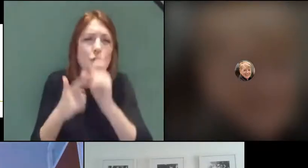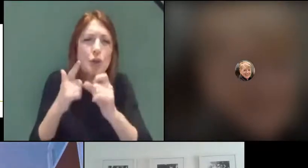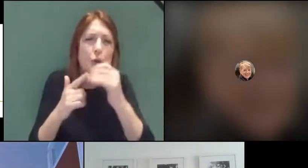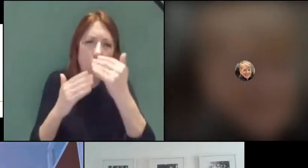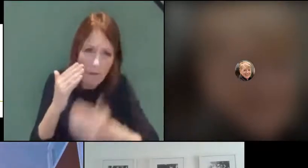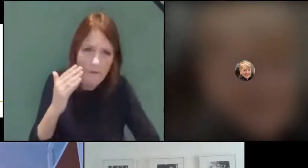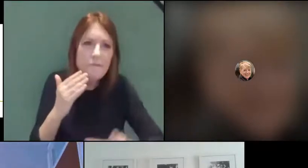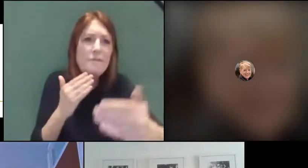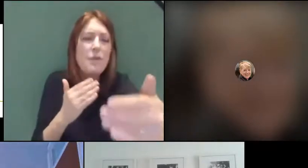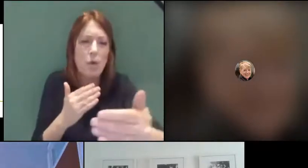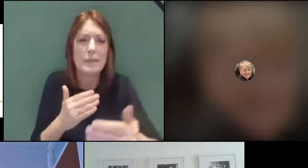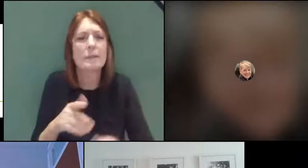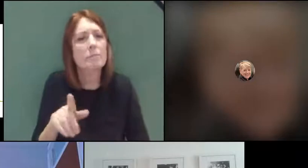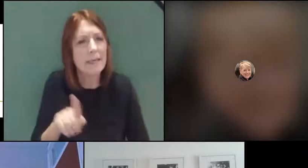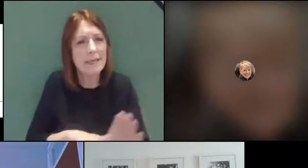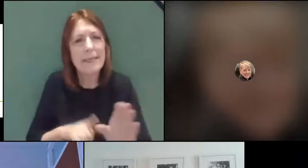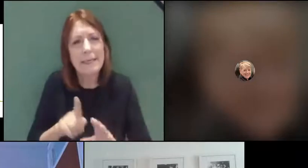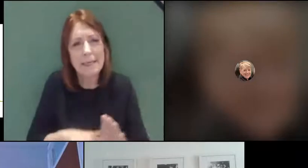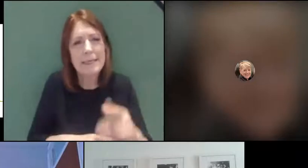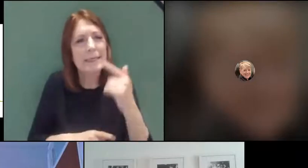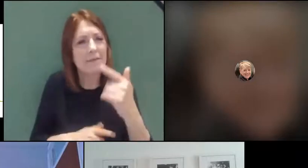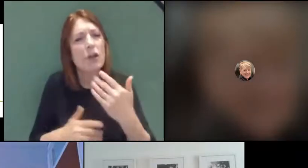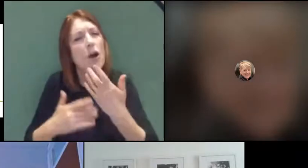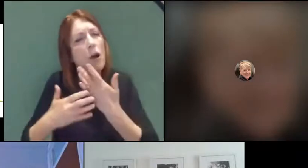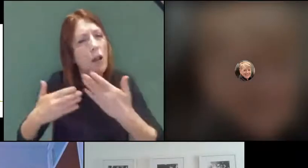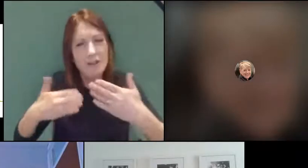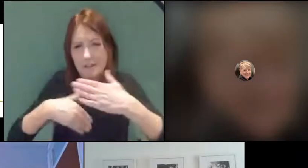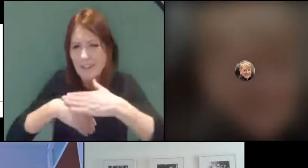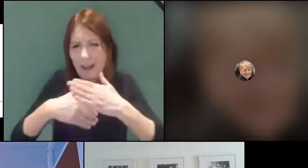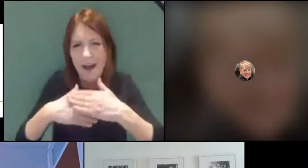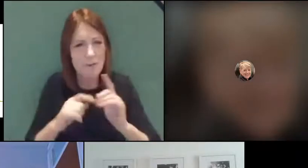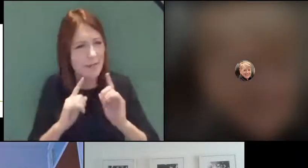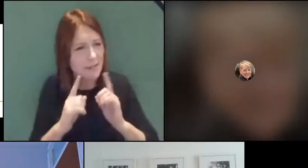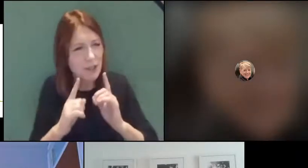you're in Year 7, there's certainly a lot of time with your teachers to make sure you can catch up.